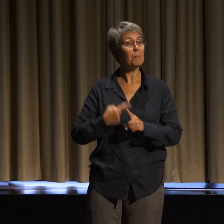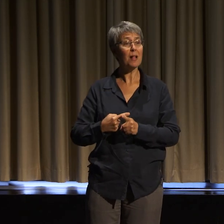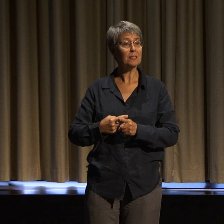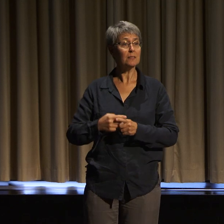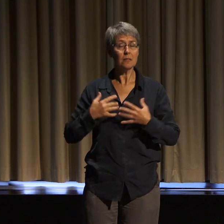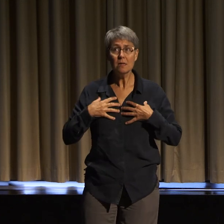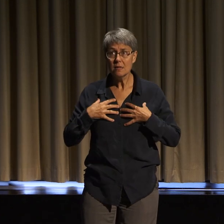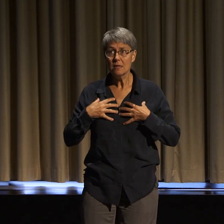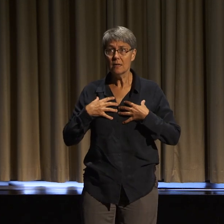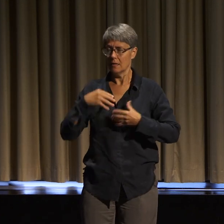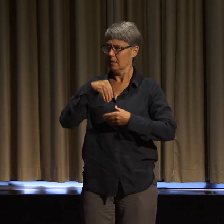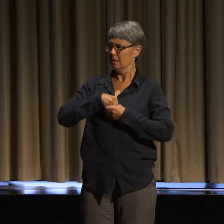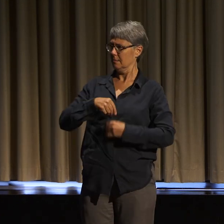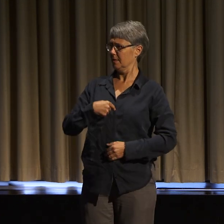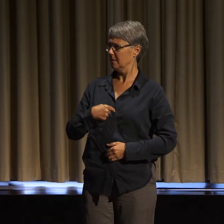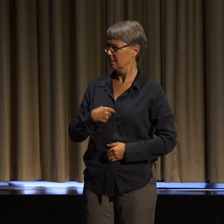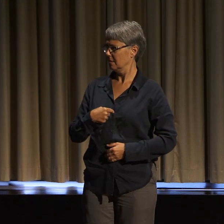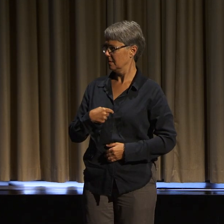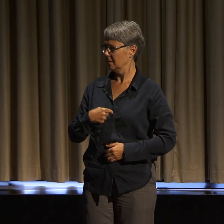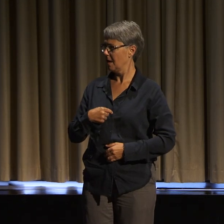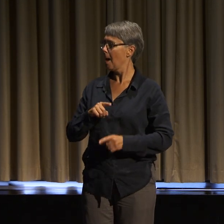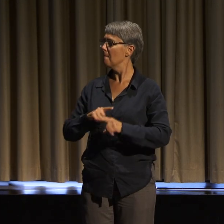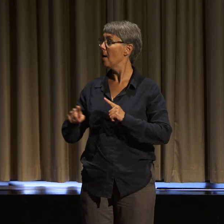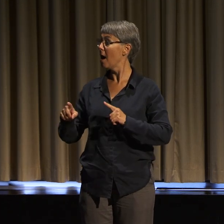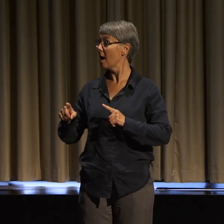and refusing to cut ourselves and our stories up,